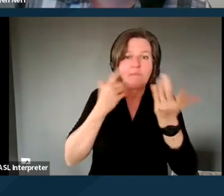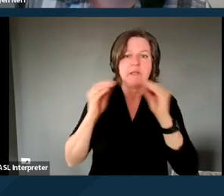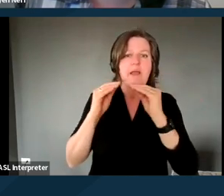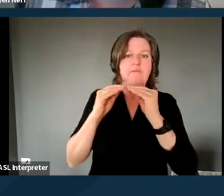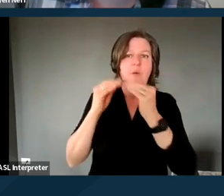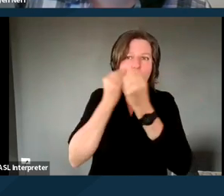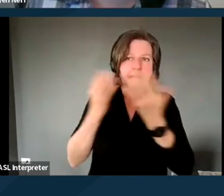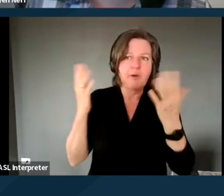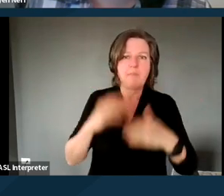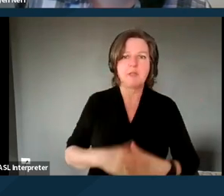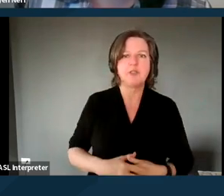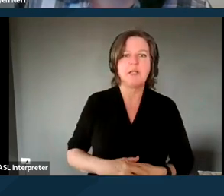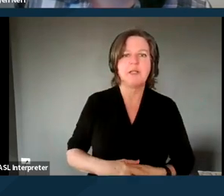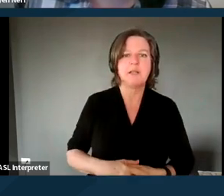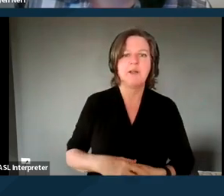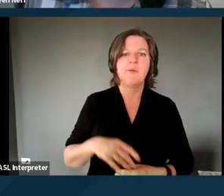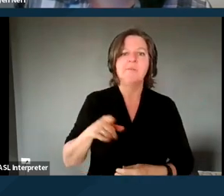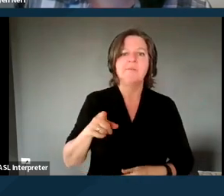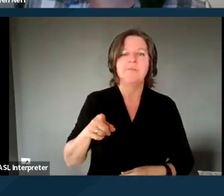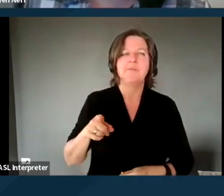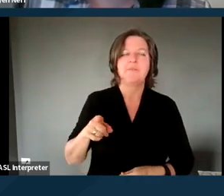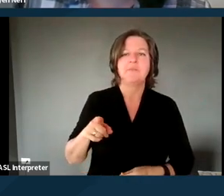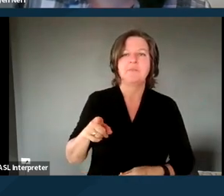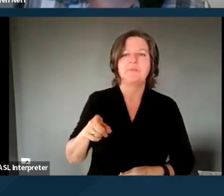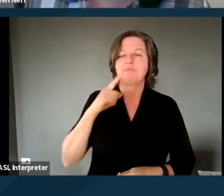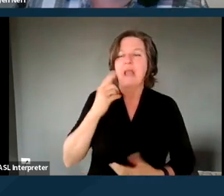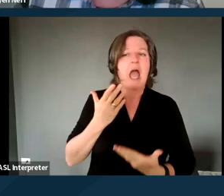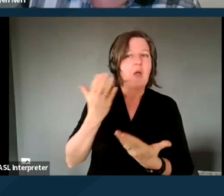but I would just suggest checking out the